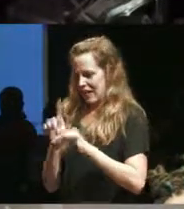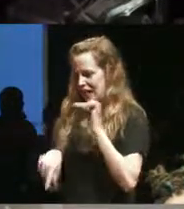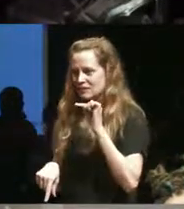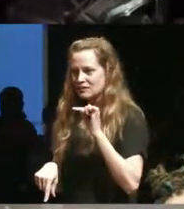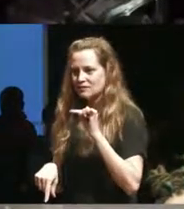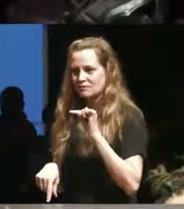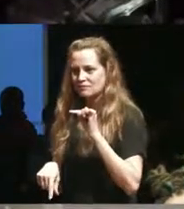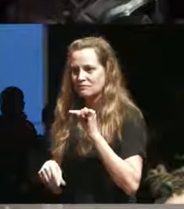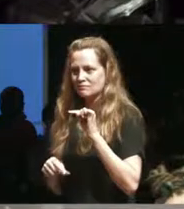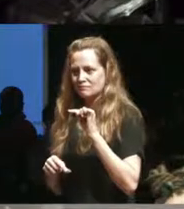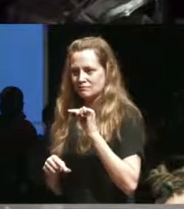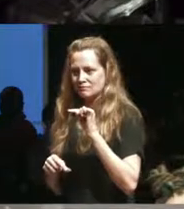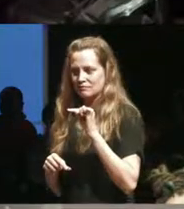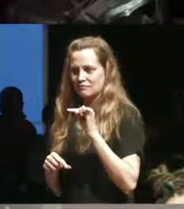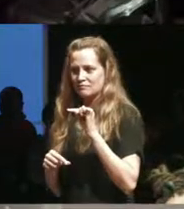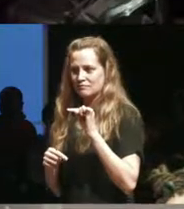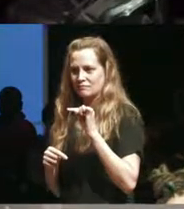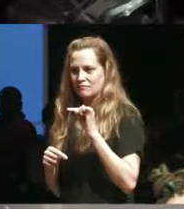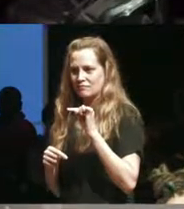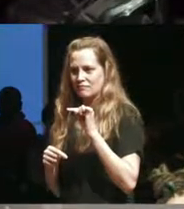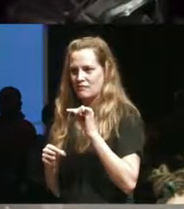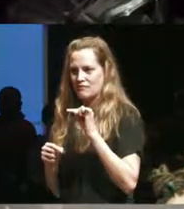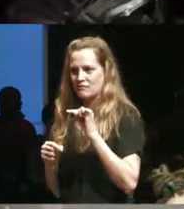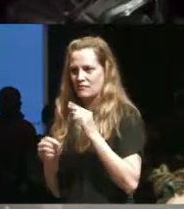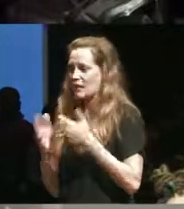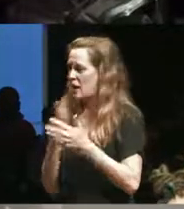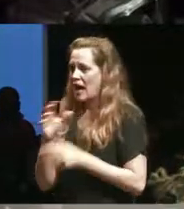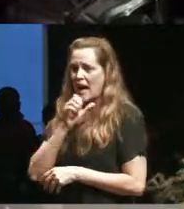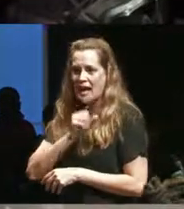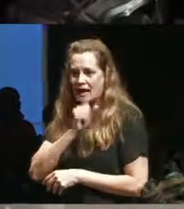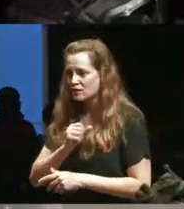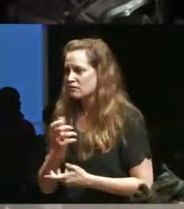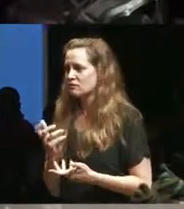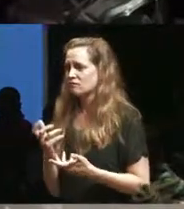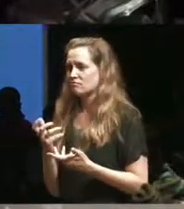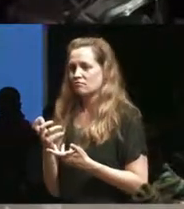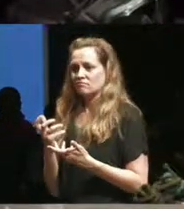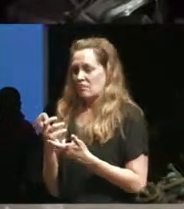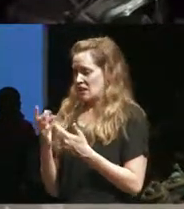know we've we've had to whatever age we are and whatever century we are in we've